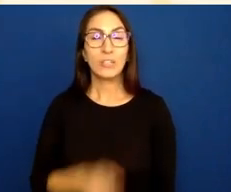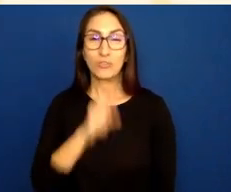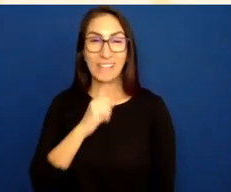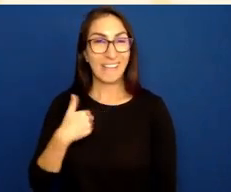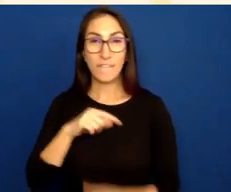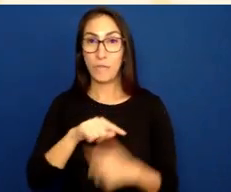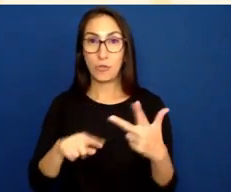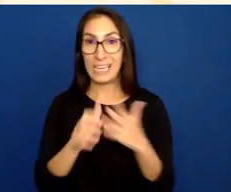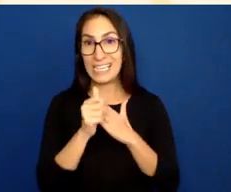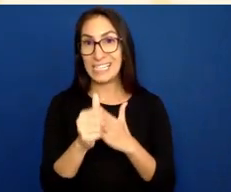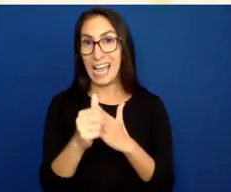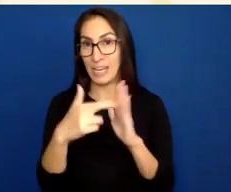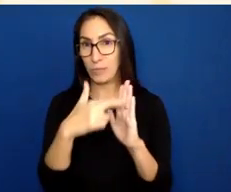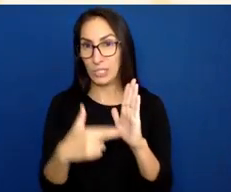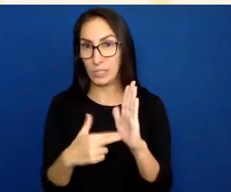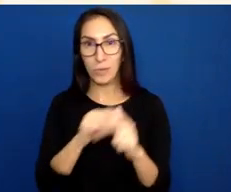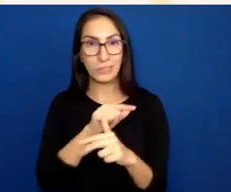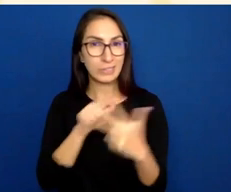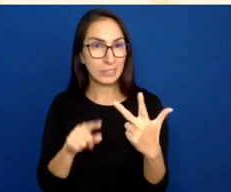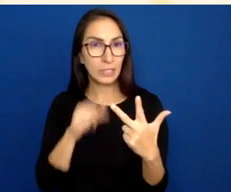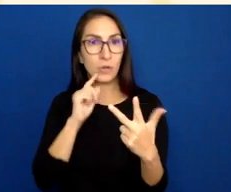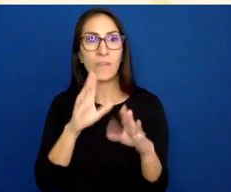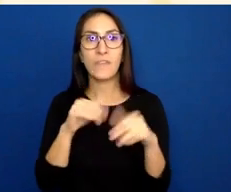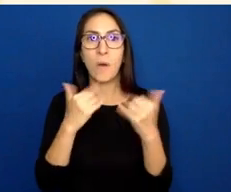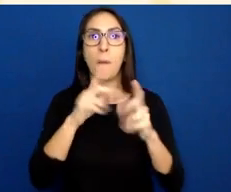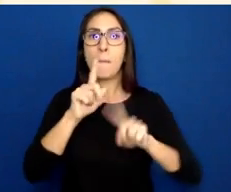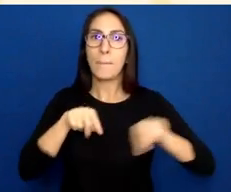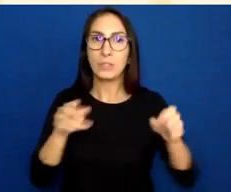You provide a multiple means of engagement. So that supports the why of learning.